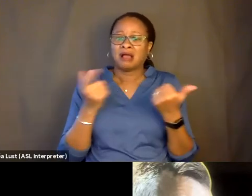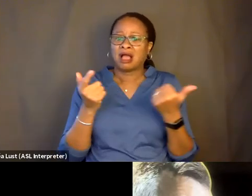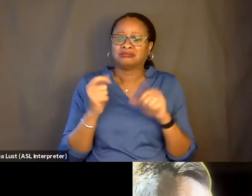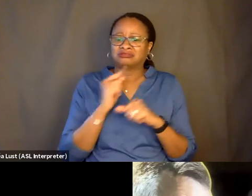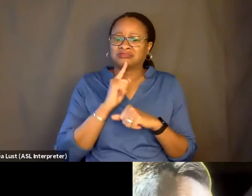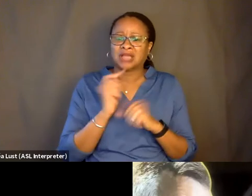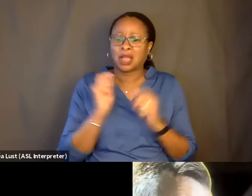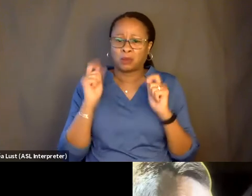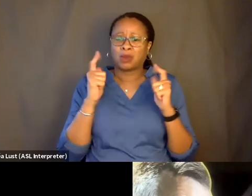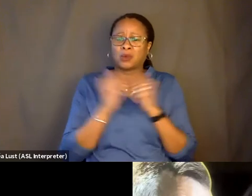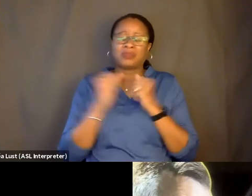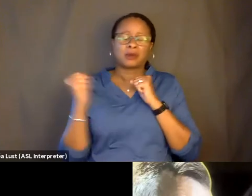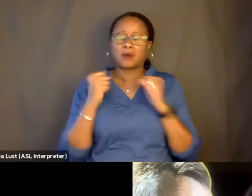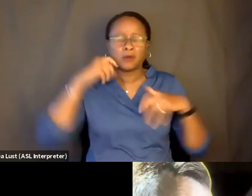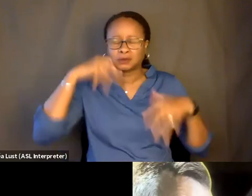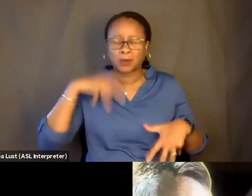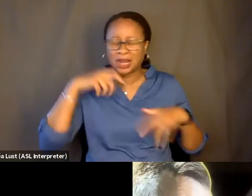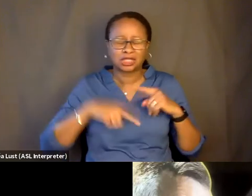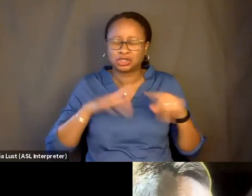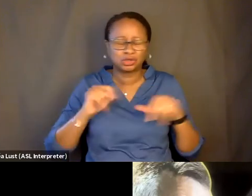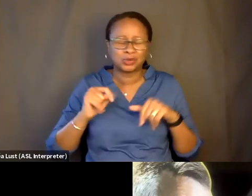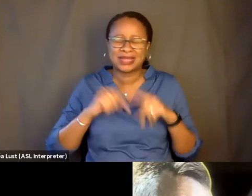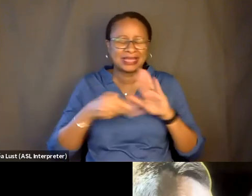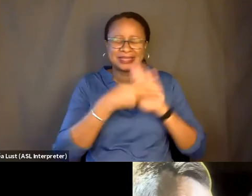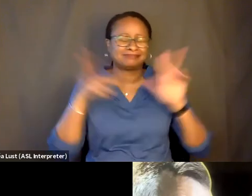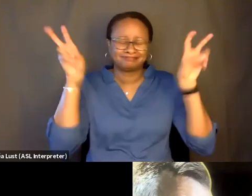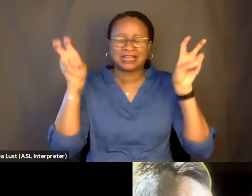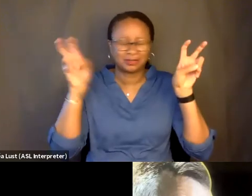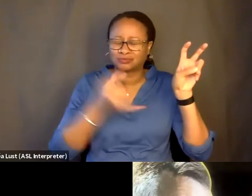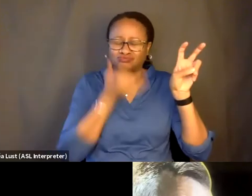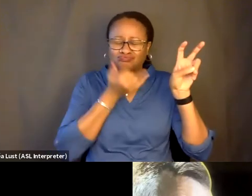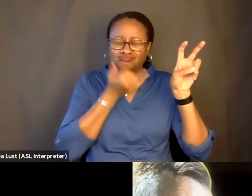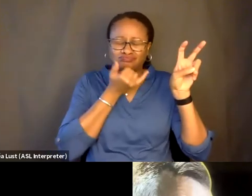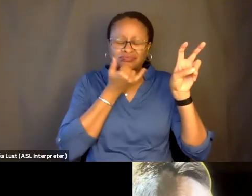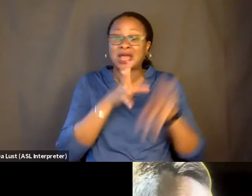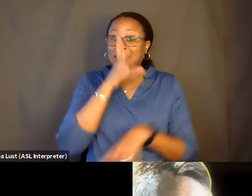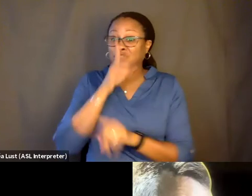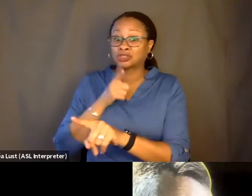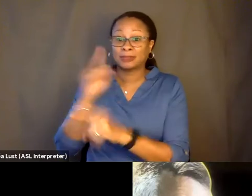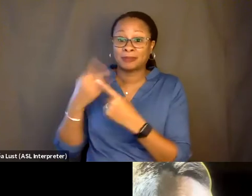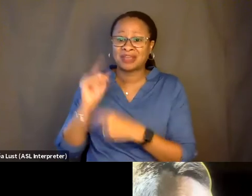Like, I can't do this to him. I can't call this movie "Dick Johnson is Dead." And I talked to him about it, and he was like, oh yeah, you can.